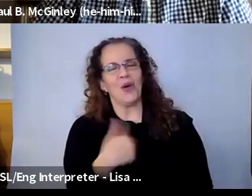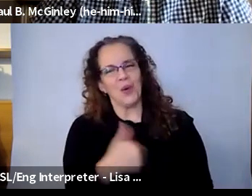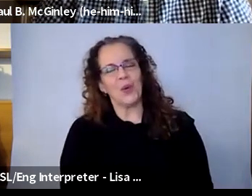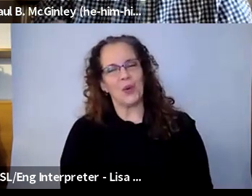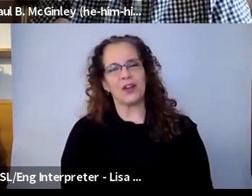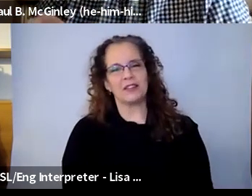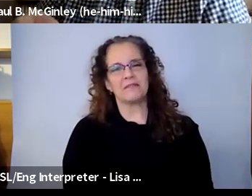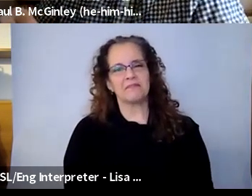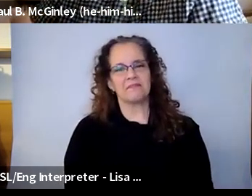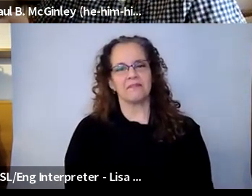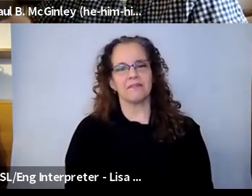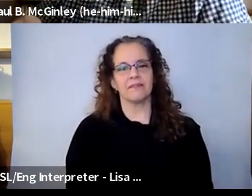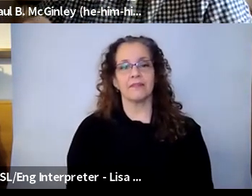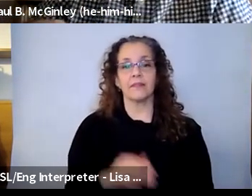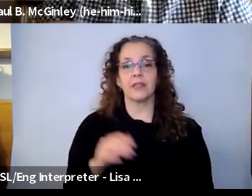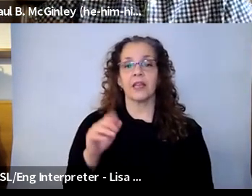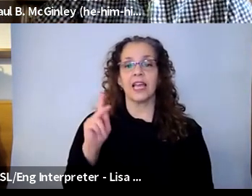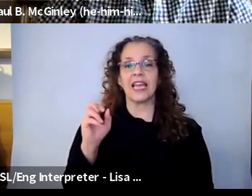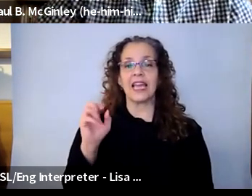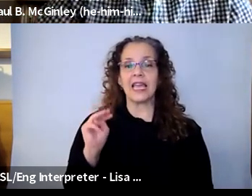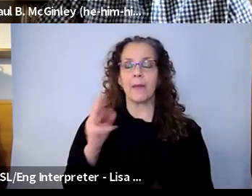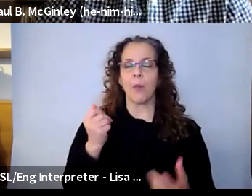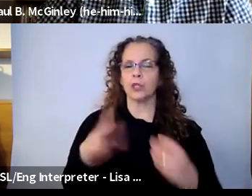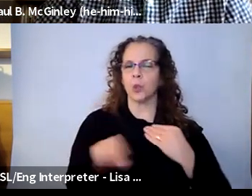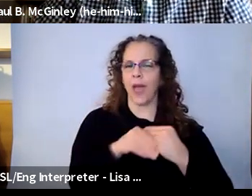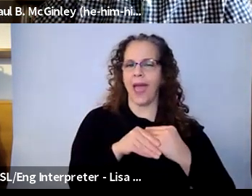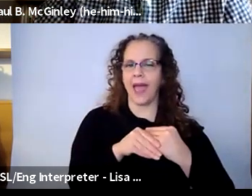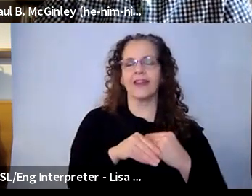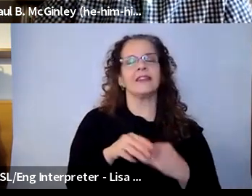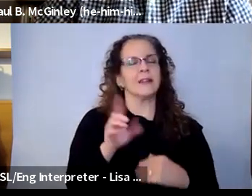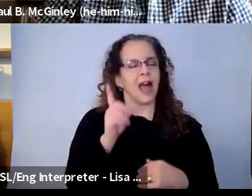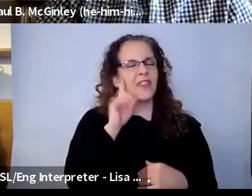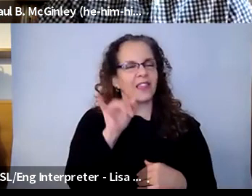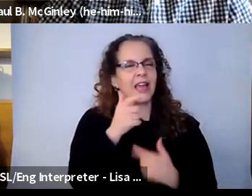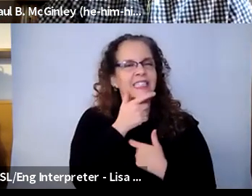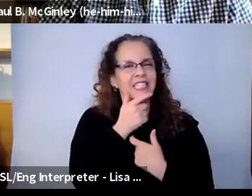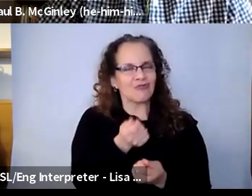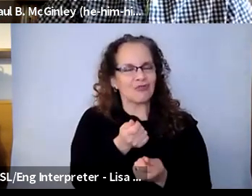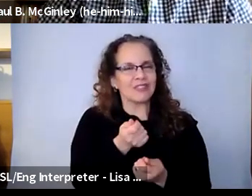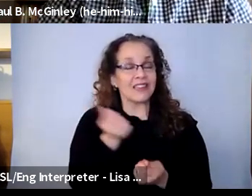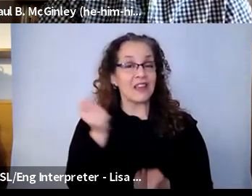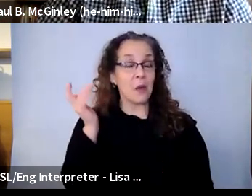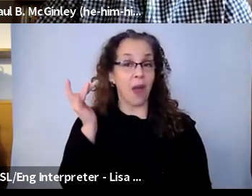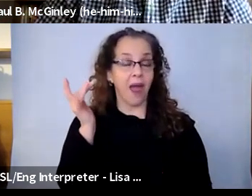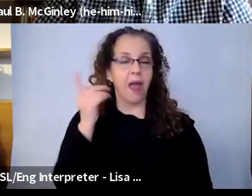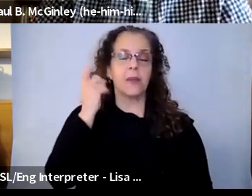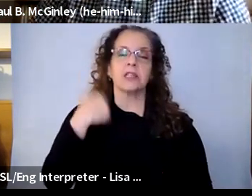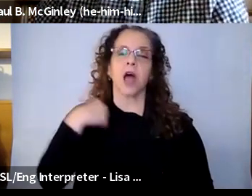Kim Grier-Martinez: And can I add to that? David Shane: Yeah, please. Kim Grier-Martinez: And I think that's so interesting, because, you know, somehow I thought my students really were going to go